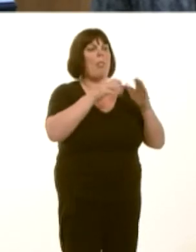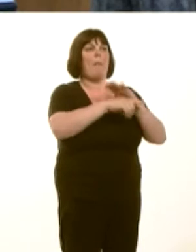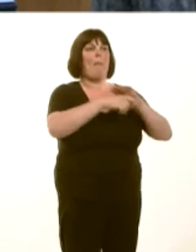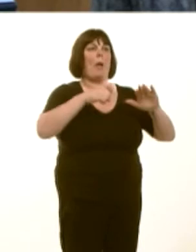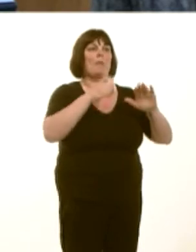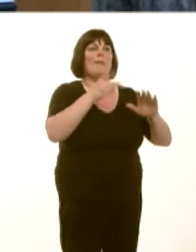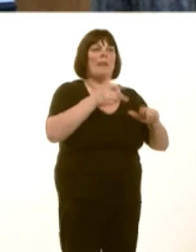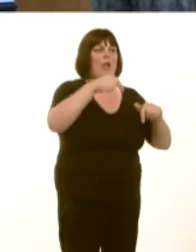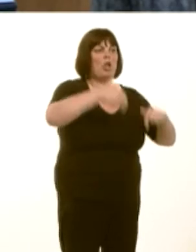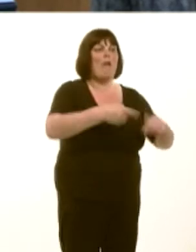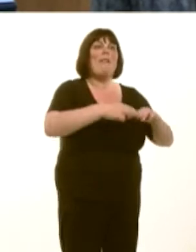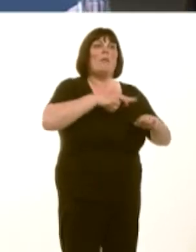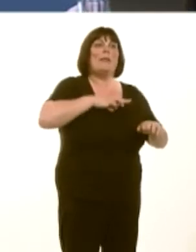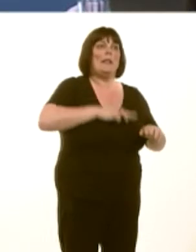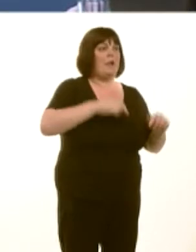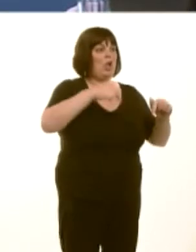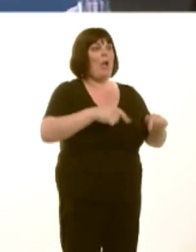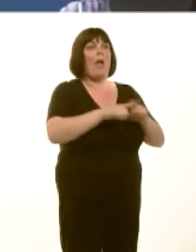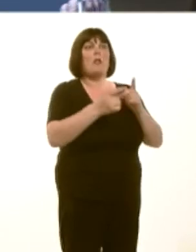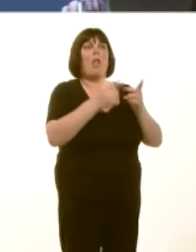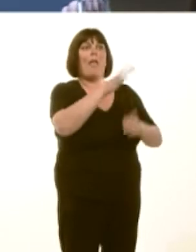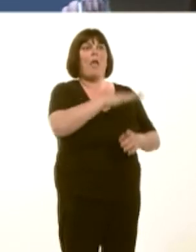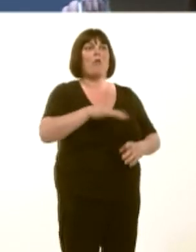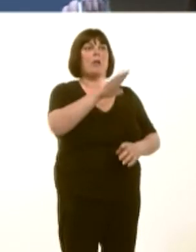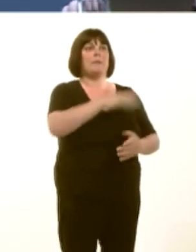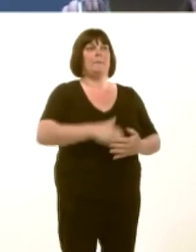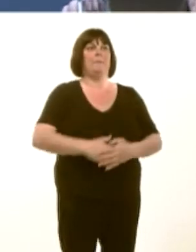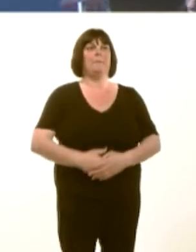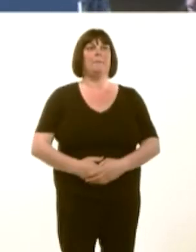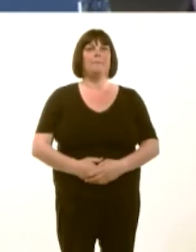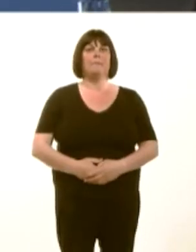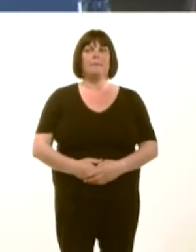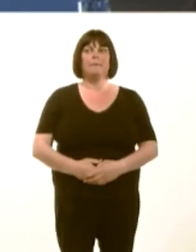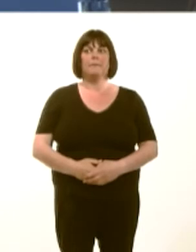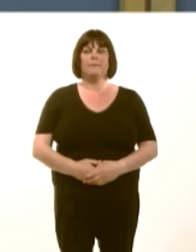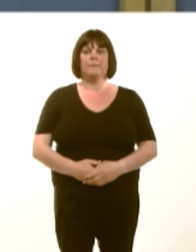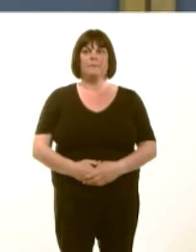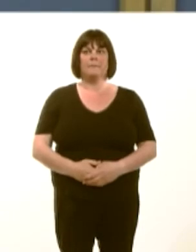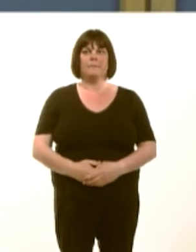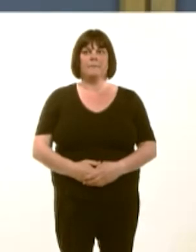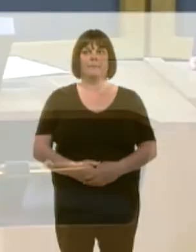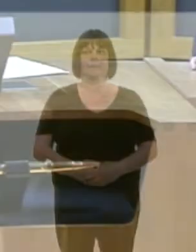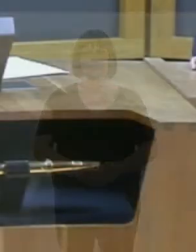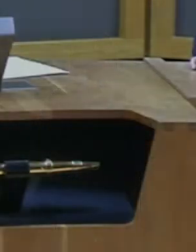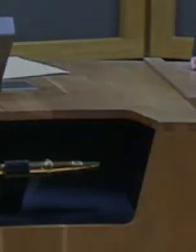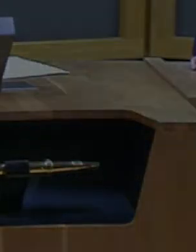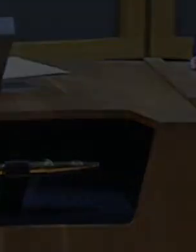for these two sites and other sites in the future. Y Llywydd / The Presiding Officer: Thank you, First Minister.